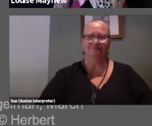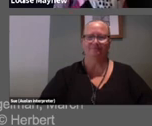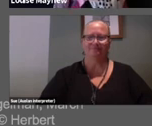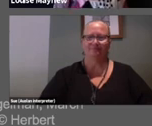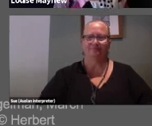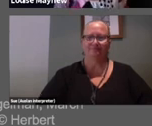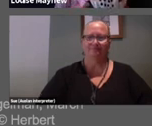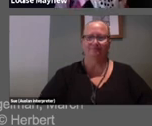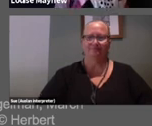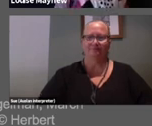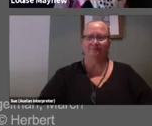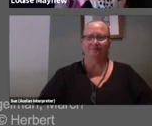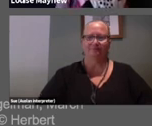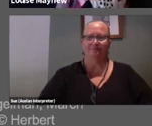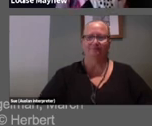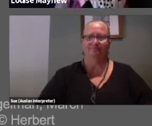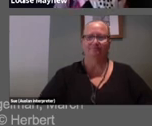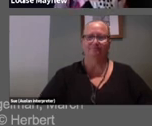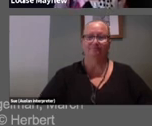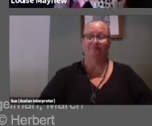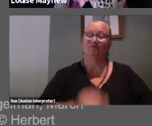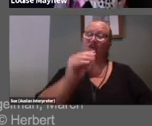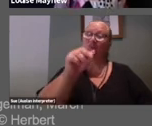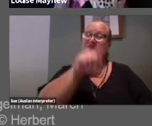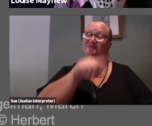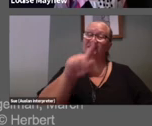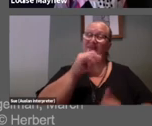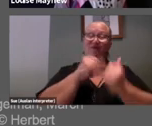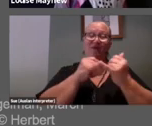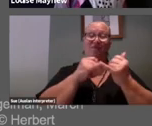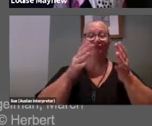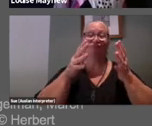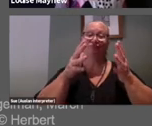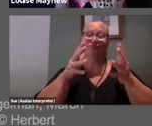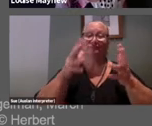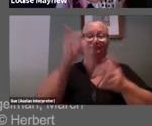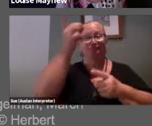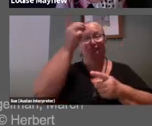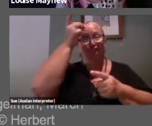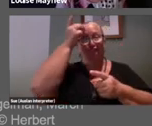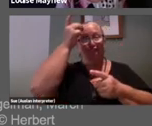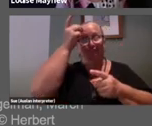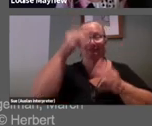So from these quite quirky nonsense installations of the 70s let's fast